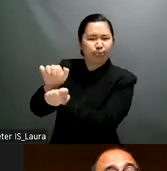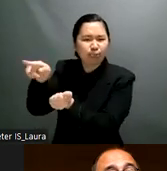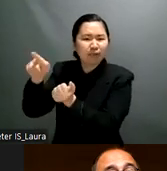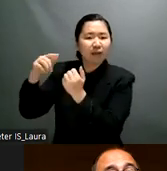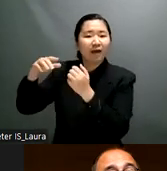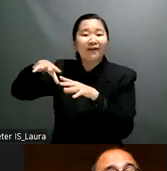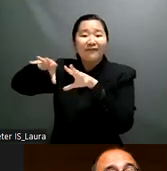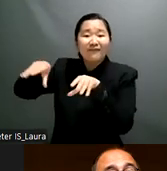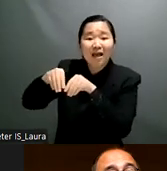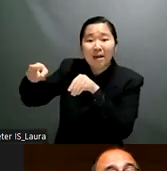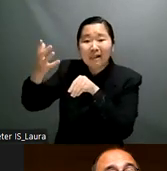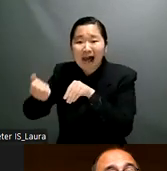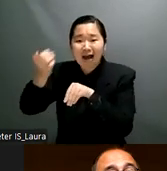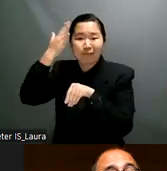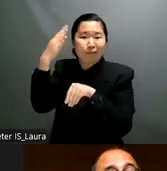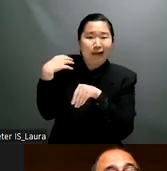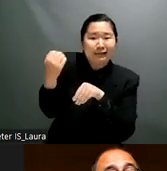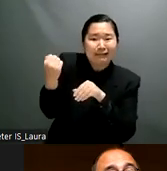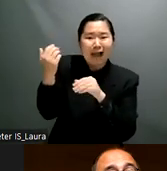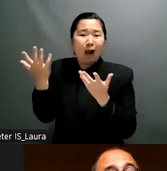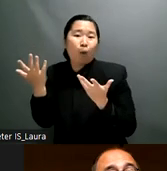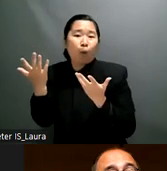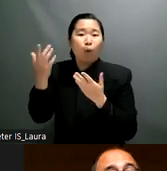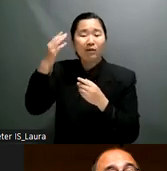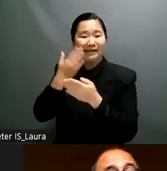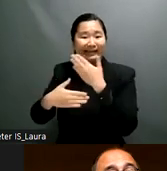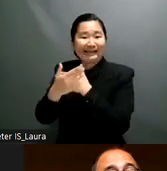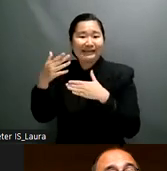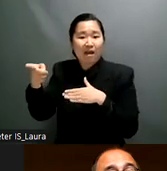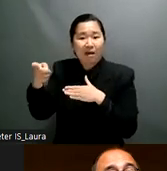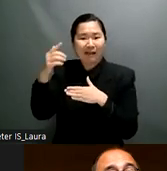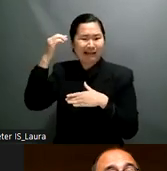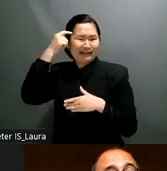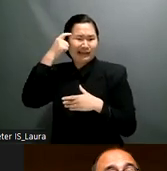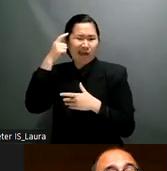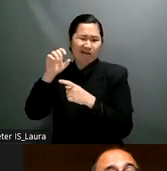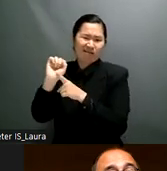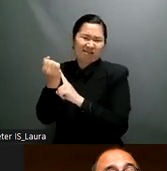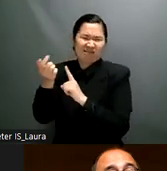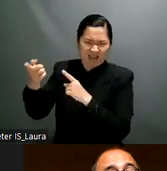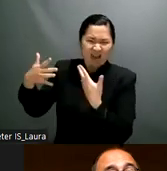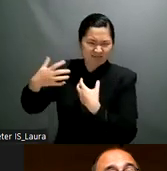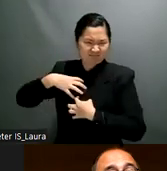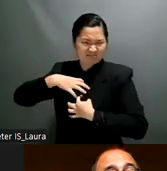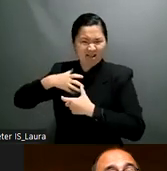is ministry of social affairs but it is not successful the ministry of social affairs in uh